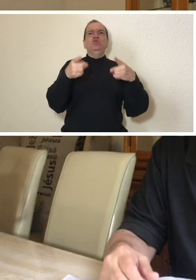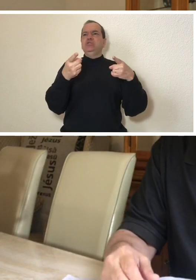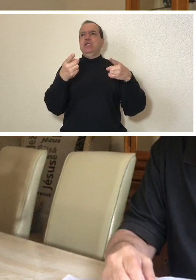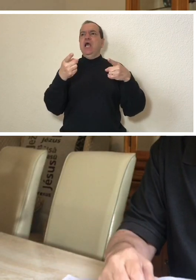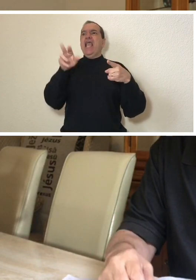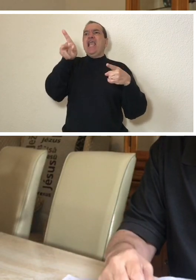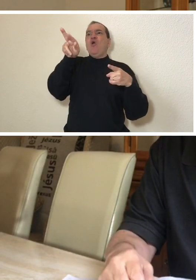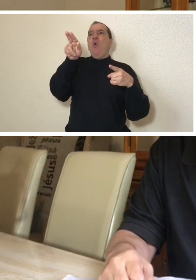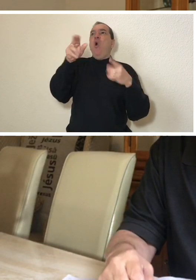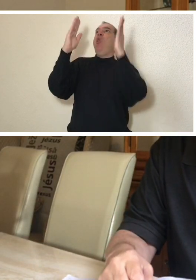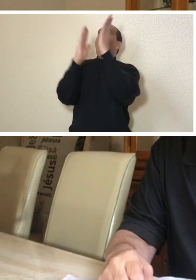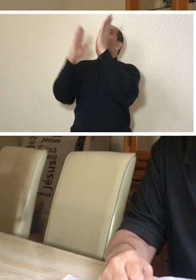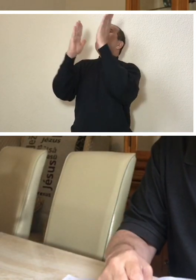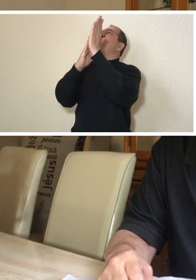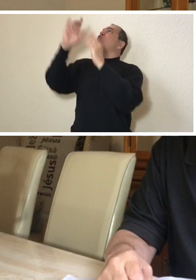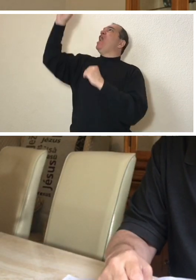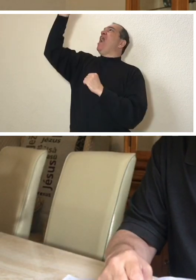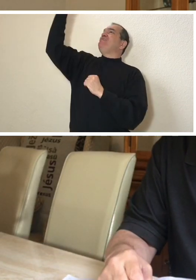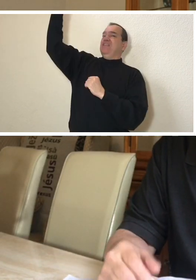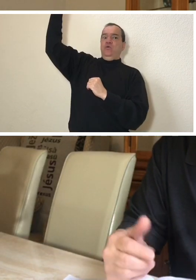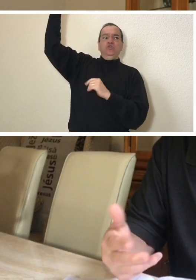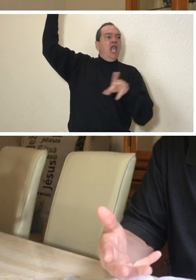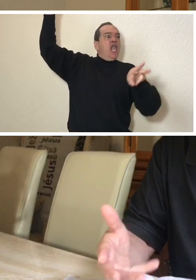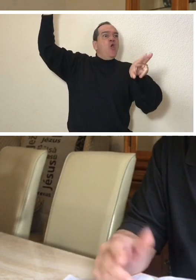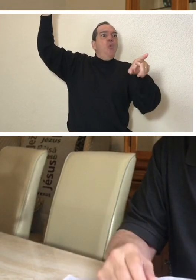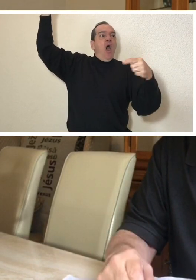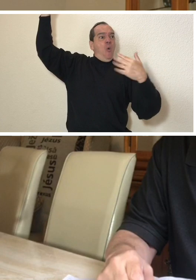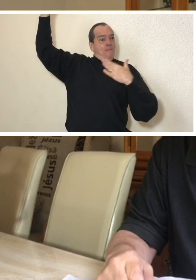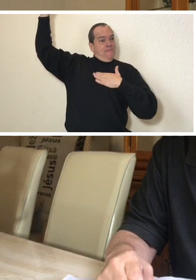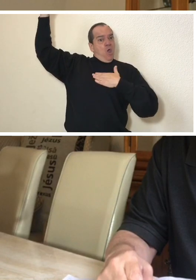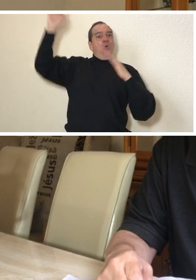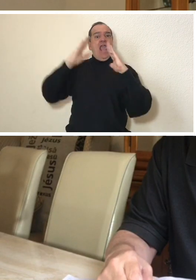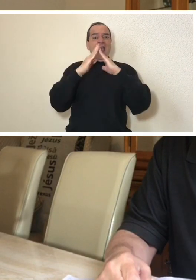a praise song that we sing in our church.